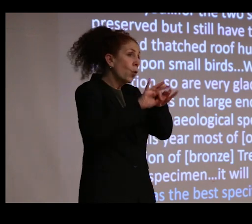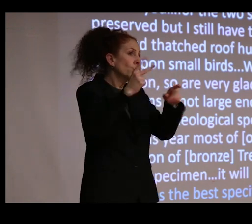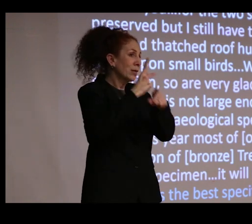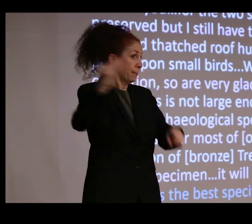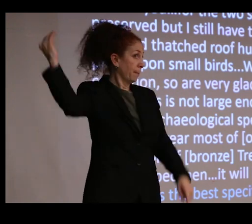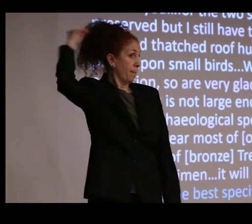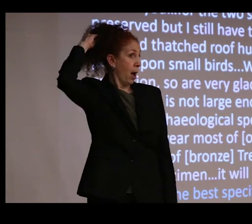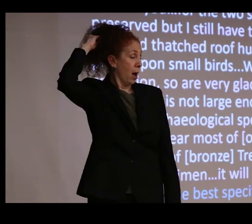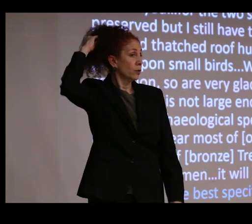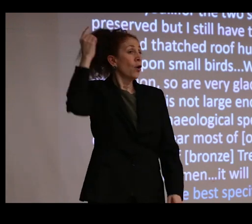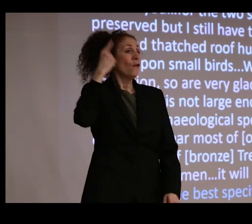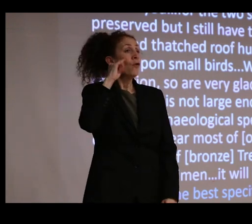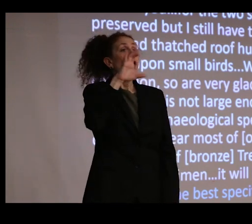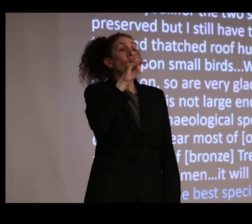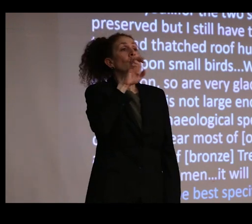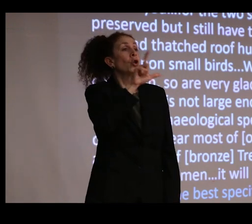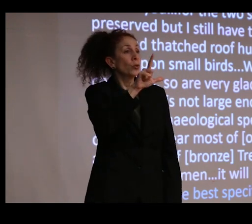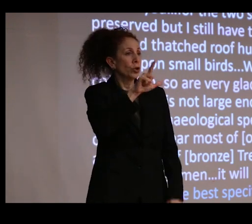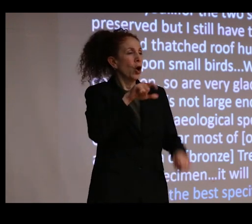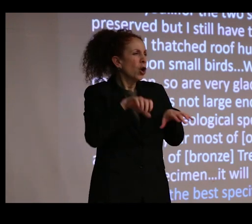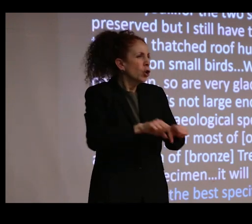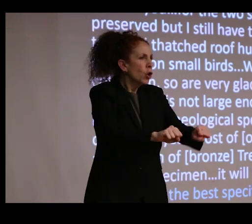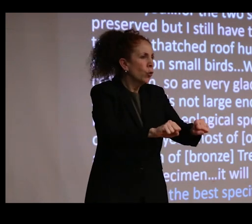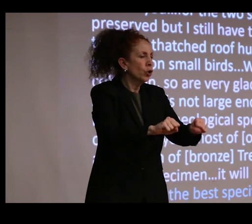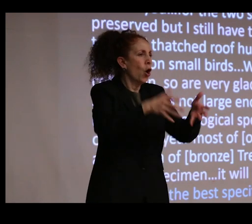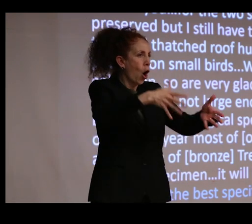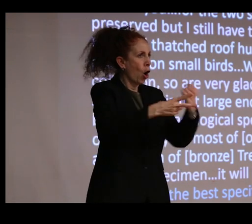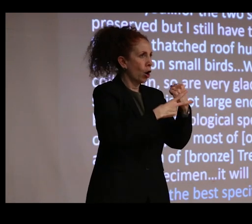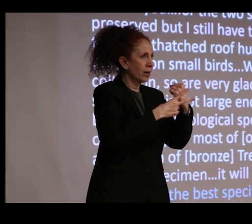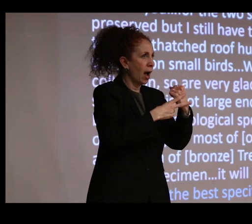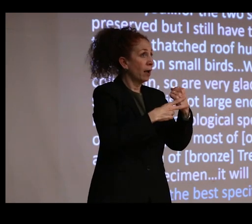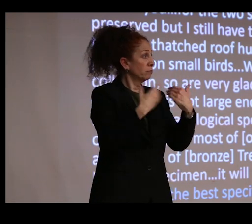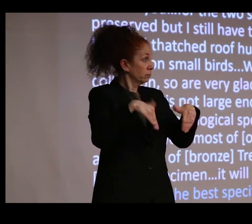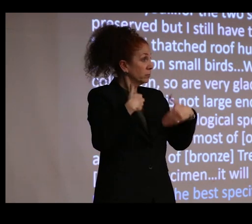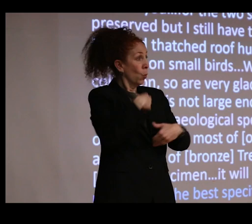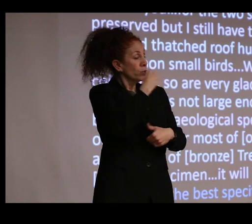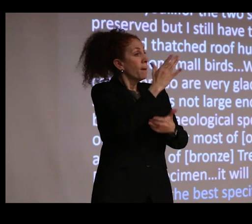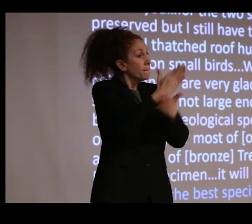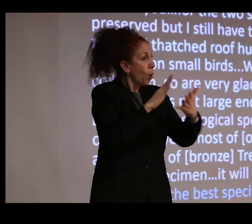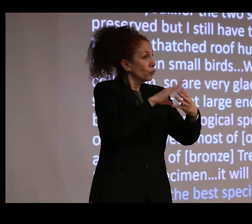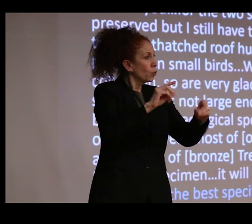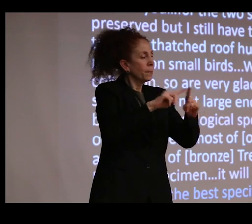looking at a colonial archive, as we are, which tells us some of the story but certainly not all of it.